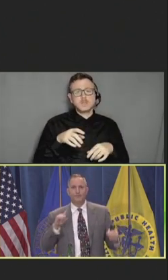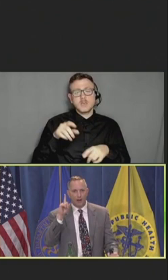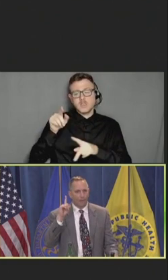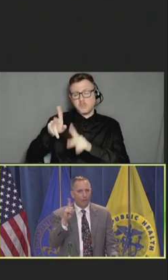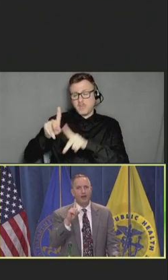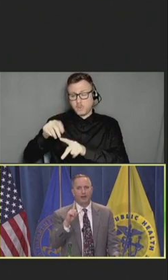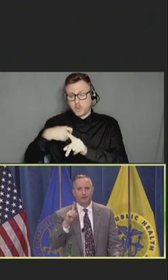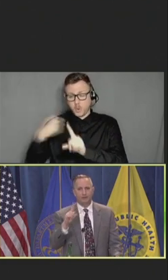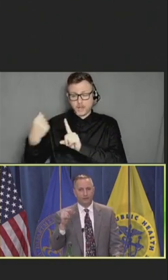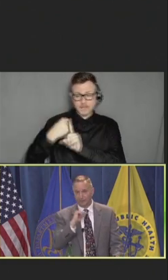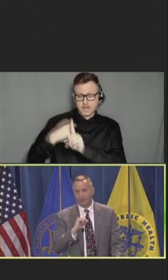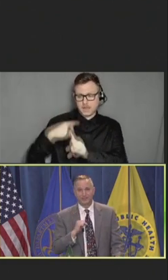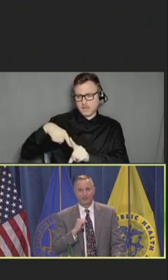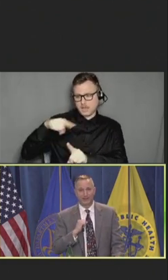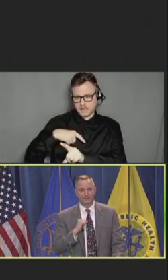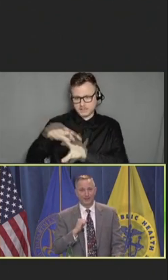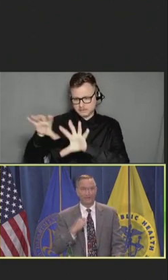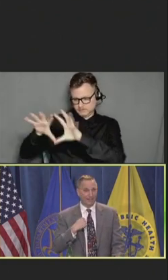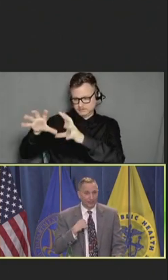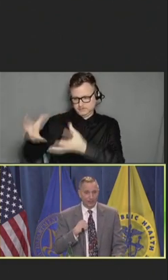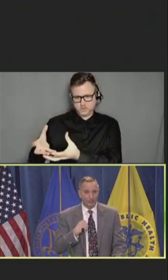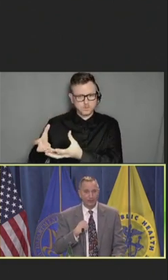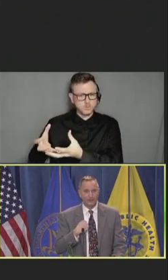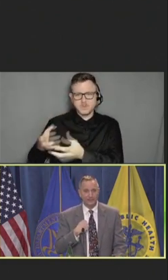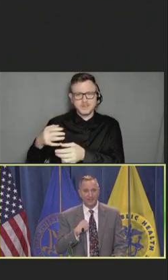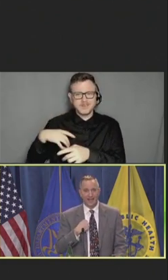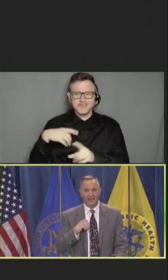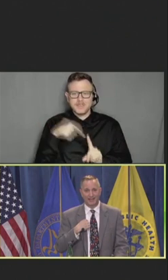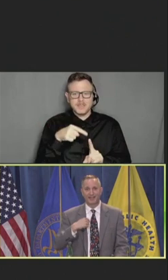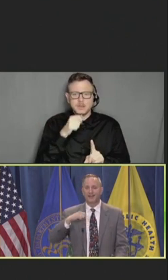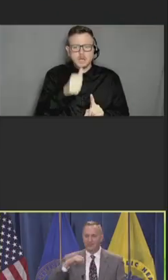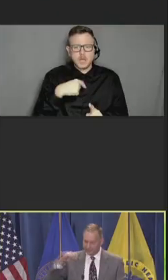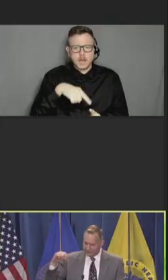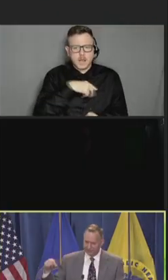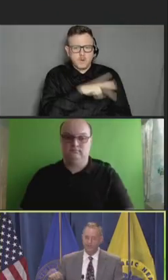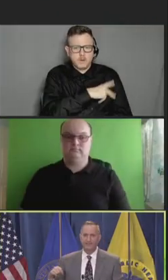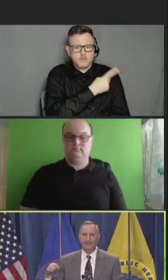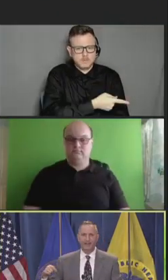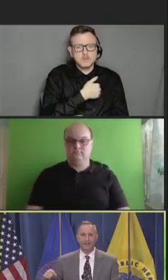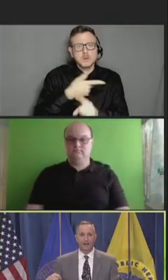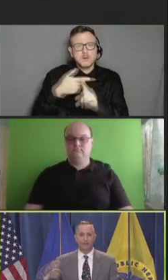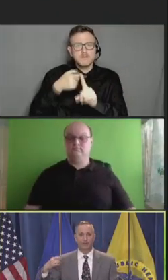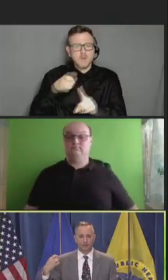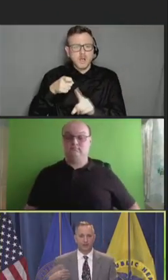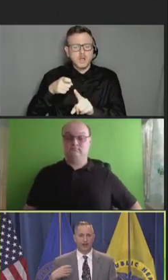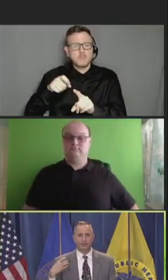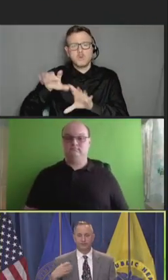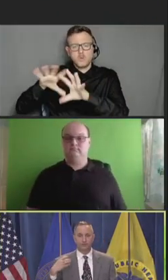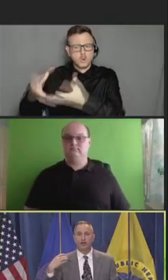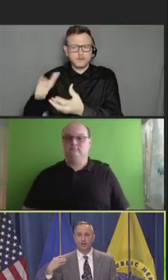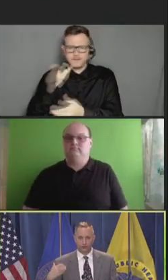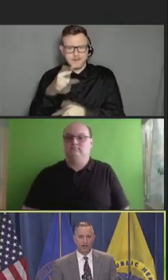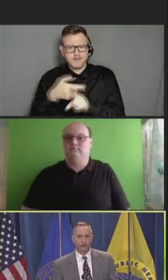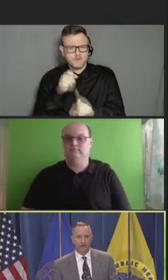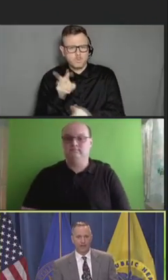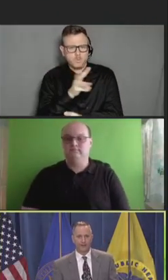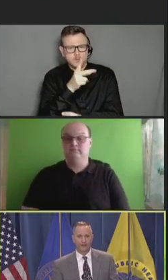Not one was from Western Pennsylvania. These weren't our patients attacking us. This is a sophisticated network that's job is to shut you down.